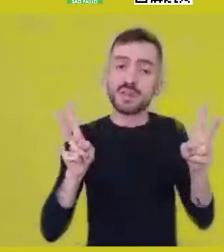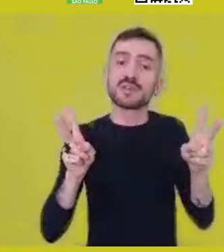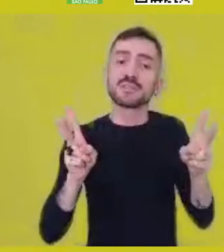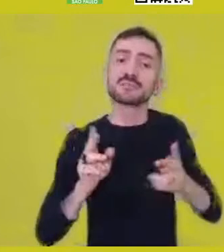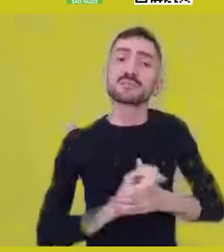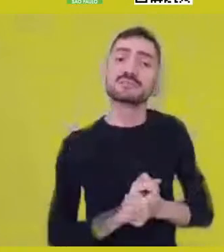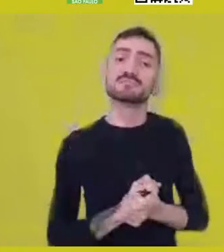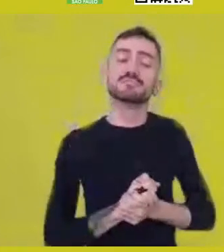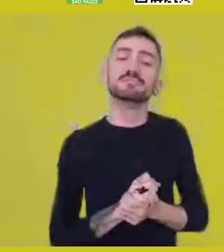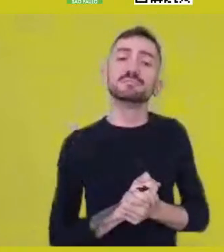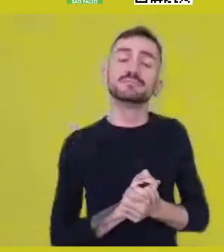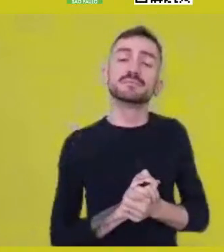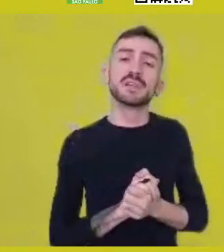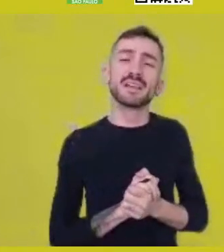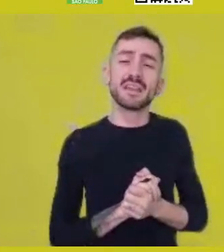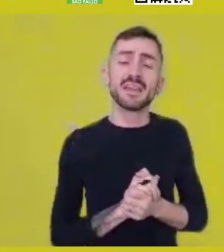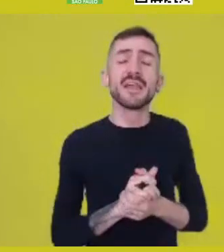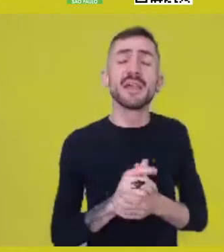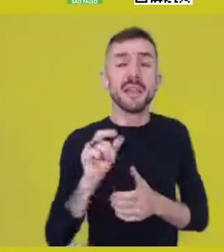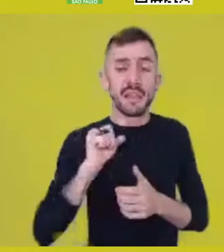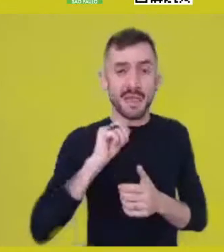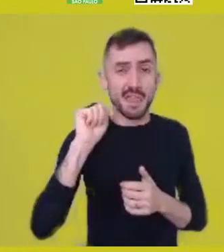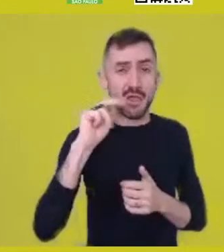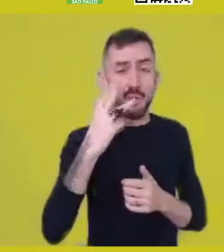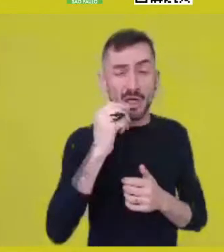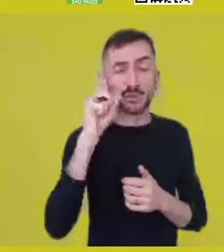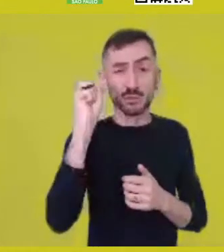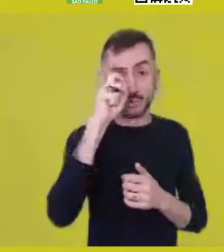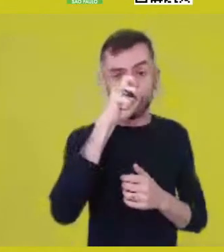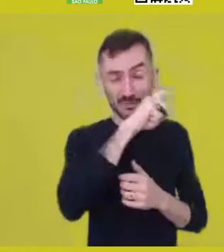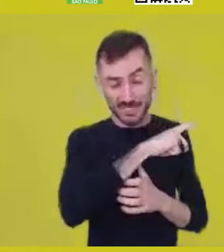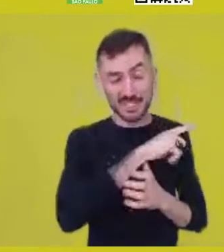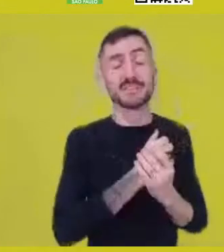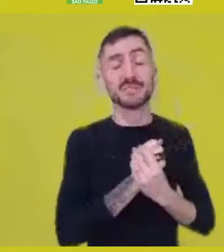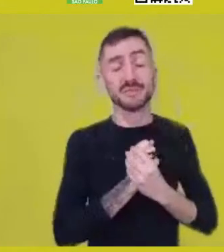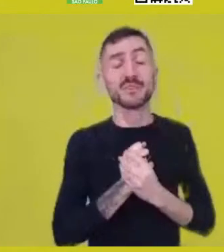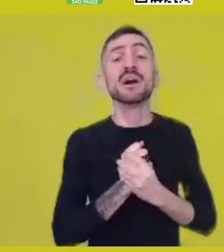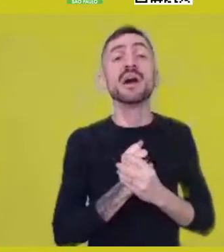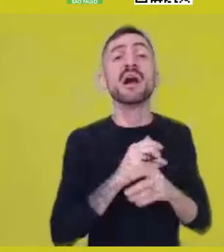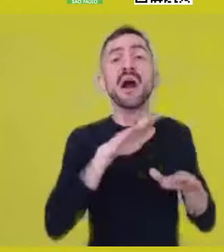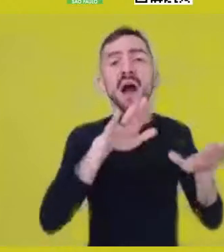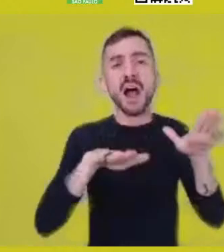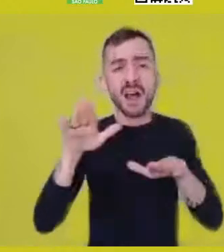I think it’s very difficult, many times, to a certain Western view,